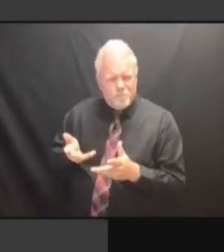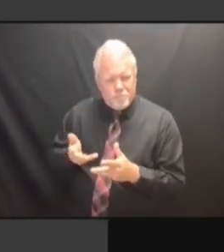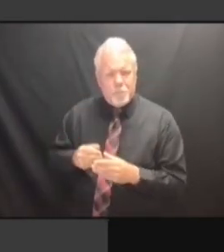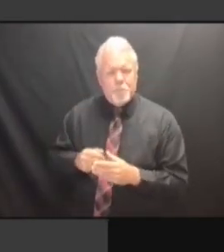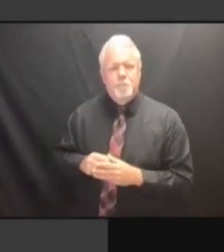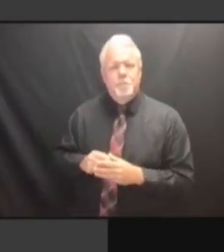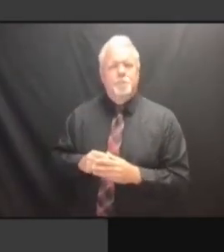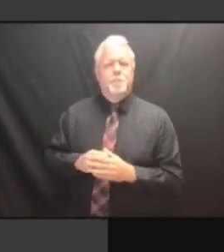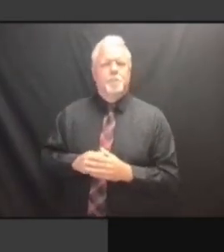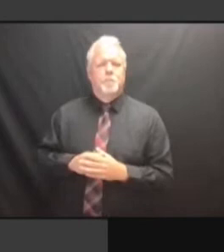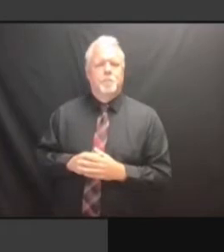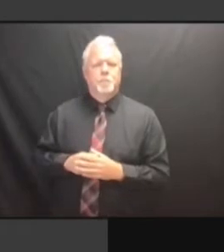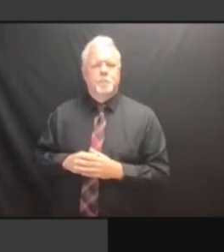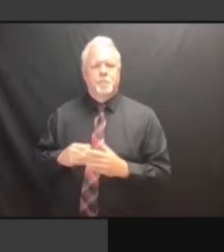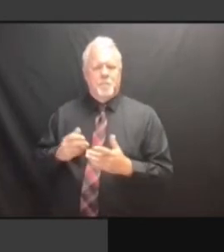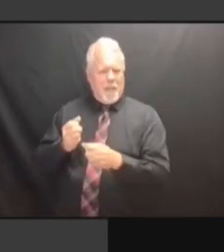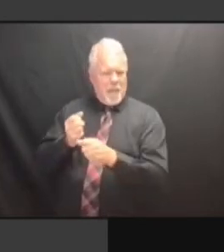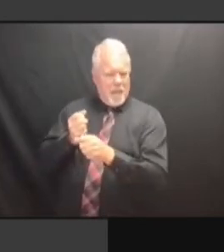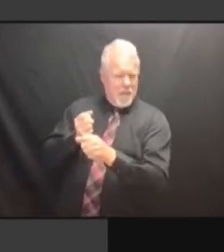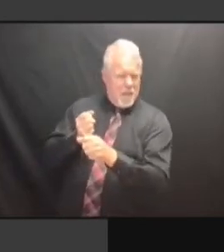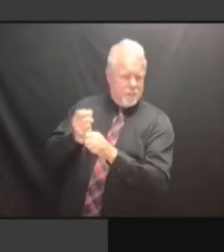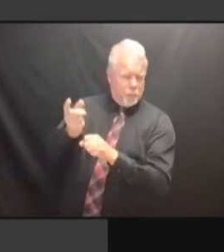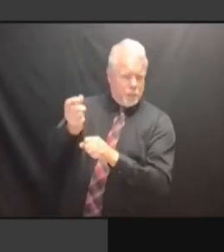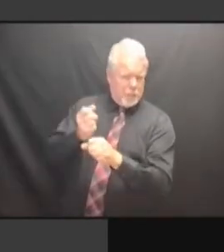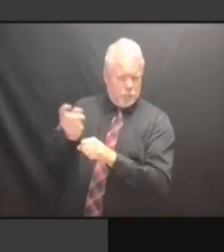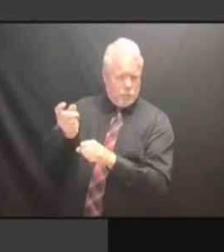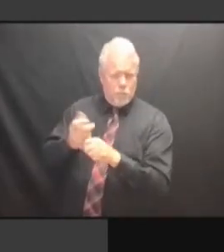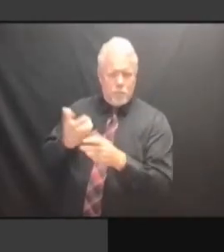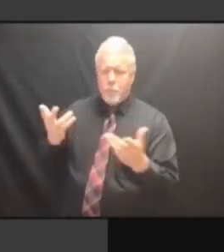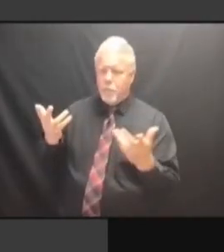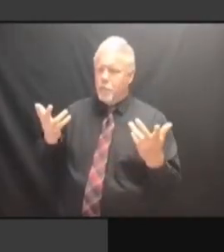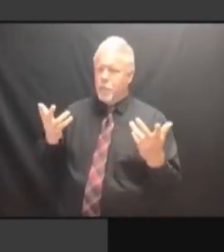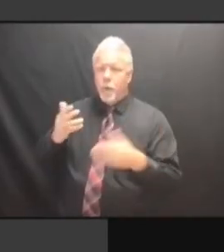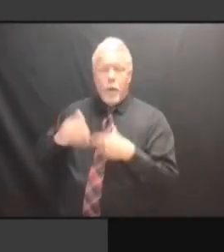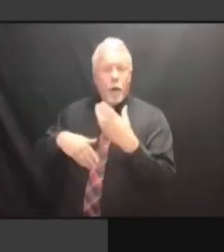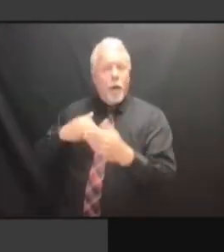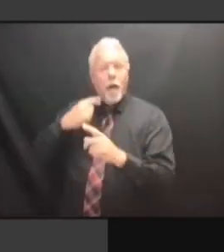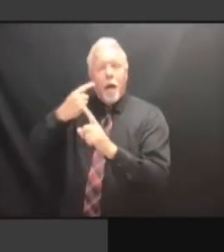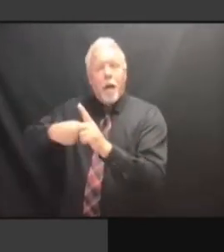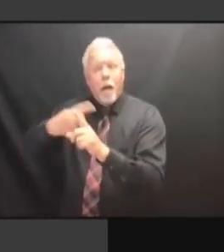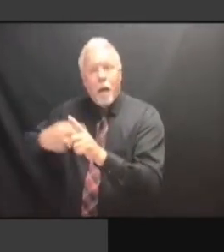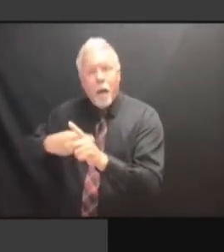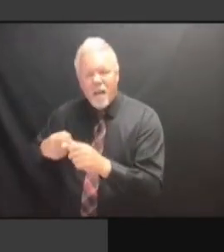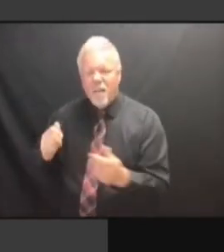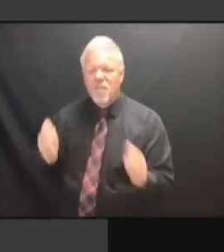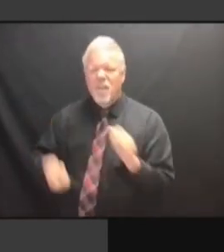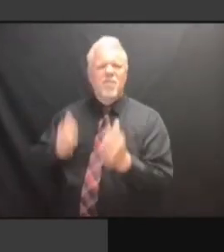THE TYPES OF MACHINES WE HAVE AVAILABLE TO THE TYPES OF MACHINES WE HAVE AVAILABLE TO US, THE TYPES OF MACHINES WE HAVE AVAILABLE TO US, THE THE TYPES OF MACHINES WE HAVE AVAILABLE TO US, THE -- THE TYPES OF MACHINES WE HAVE AVAILABLE TO US, THE -- I THE TYPES OF MACHINES WE HAVE AVAILABLE TO US, THE -- I MEAN, AVAILABLE TO US, THE -- I MEAN, AVAILABLE TO US, THE -- I MEAN, IN AVAILABLE TO US, THE -- I MEAN, IN MY AVAILABLE TO US, THE -- I MEAN, IN MY OWN AVAILABLE TO US, THE -- I MEAN, IN MY OWN HOUSE, AVAILABLE TO US, THE -- I MEAN, IN MY OWN HOUSE, I AVAILABLE TO US, THE -- I MEAN, IN MY OWN HOUSE, I HAVE IN MY OWN HOUSE, I HAVE IN MY OWN HOUSE, I HAVE SOMETHING IN MY OWN HOUSE, I HAVE SOMETHING THAT IN MY OWN HOUSE, I HAVE SOMETHING THAT DIDN'T IN MY OWN HOUSE, I HAVE SOMETHING THAT DIDN'T EXIST